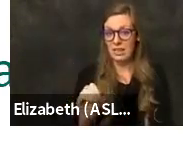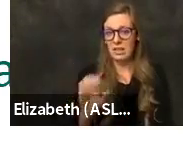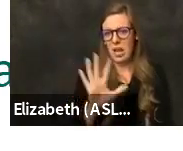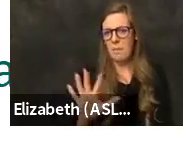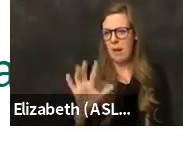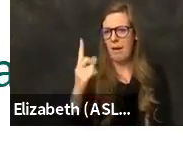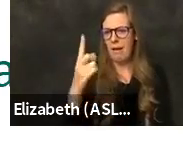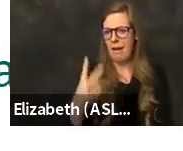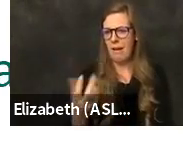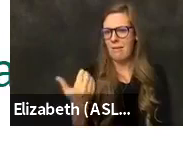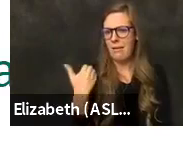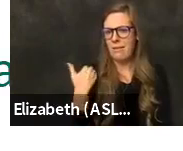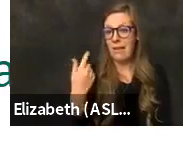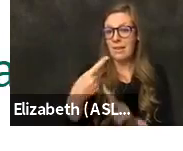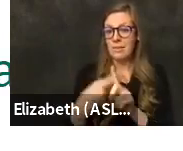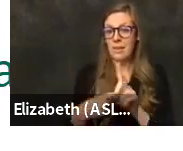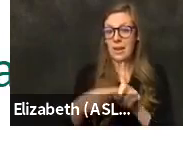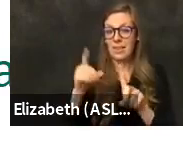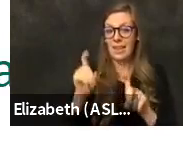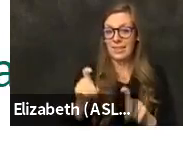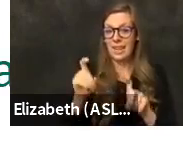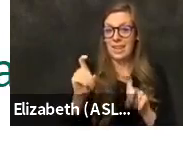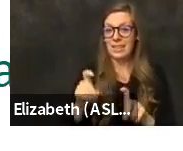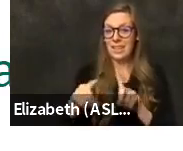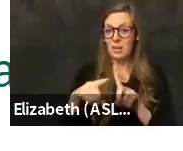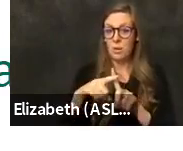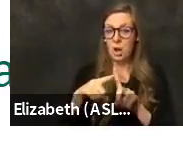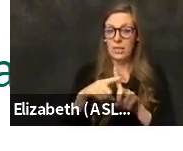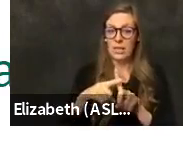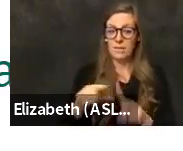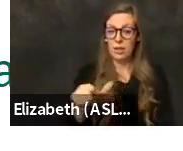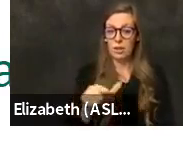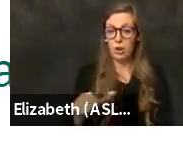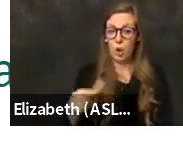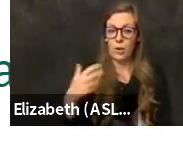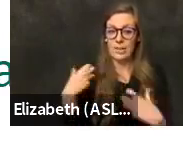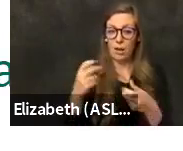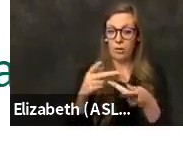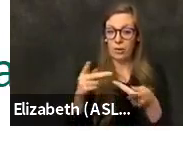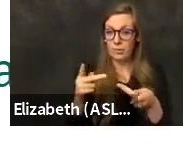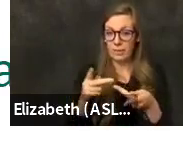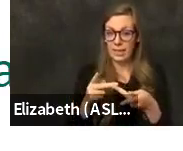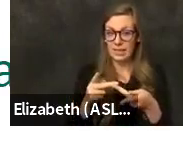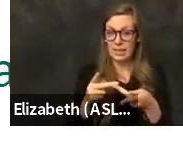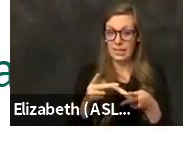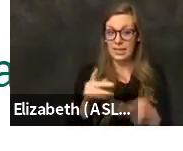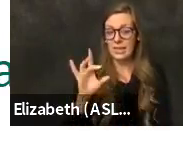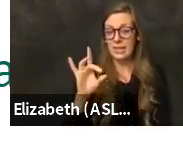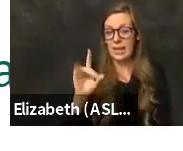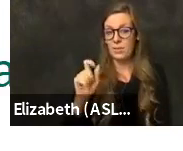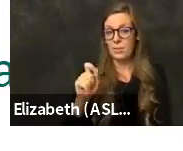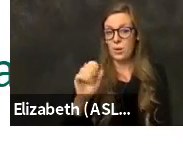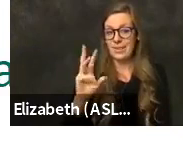And the testing positive in the lowest healthy places, index quartiles, eight point six percent, and that's actually